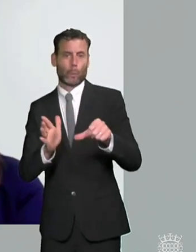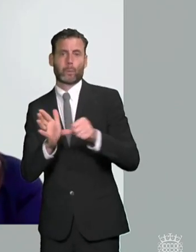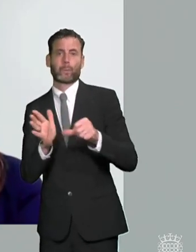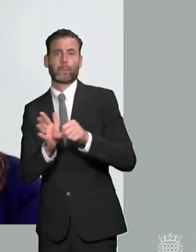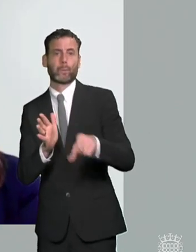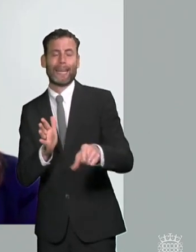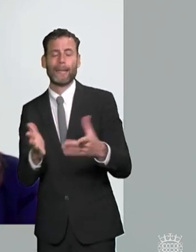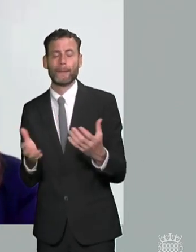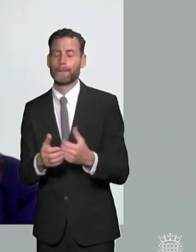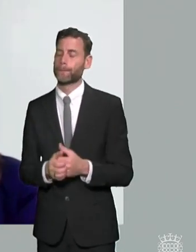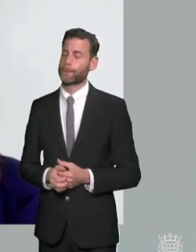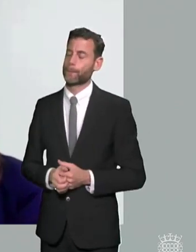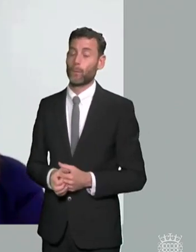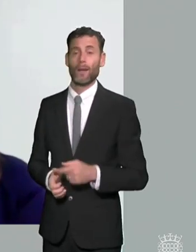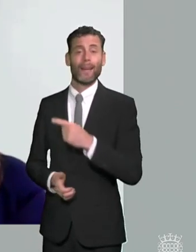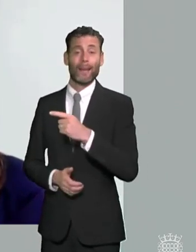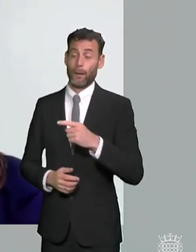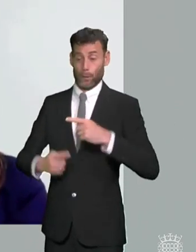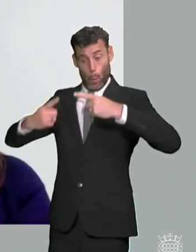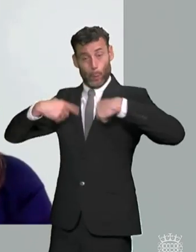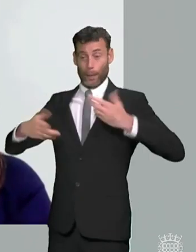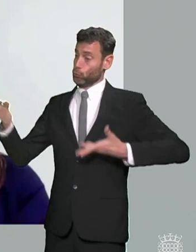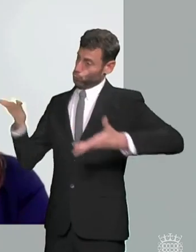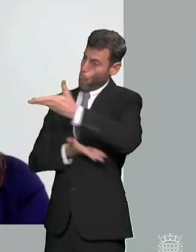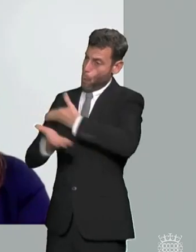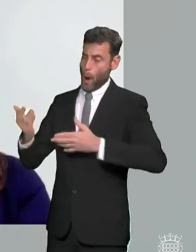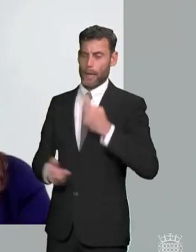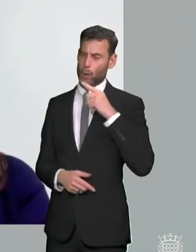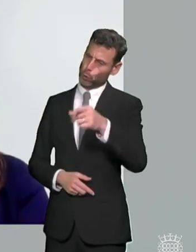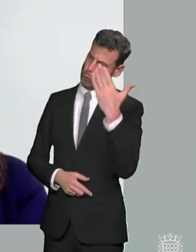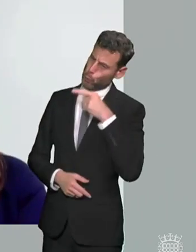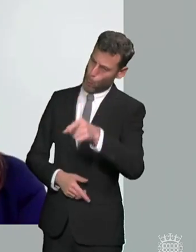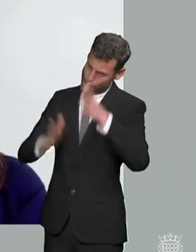saying that schools need to be more inclusive or should be more inclusive will not make that happen